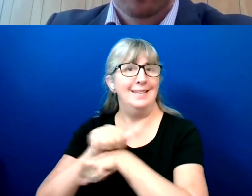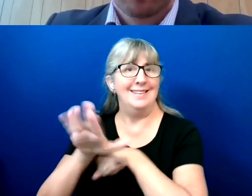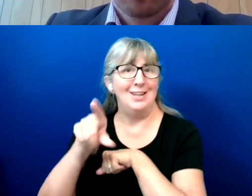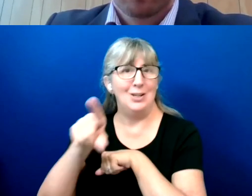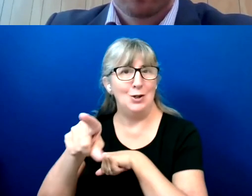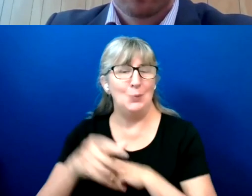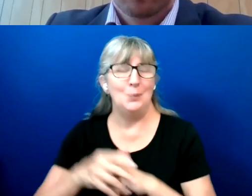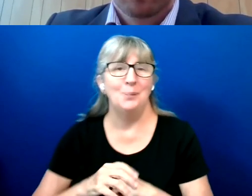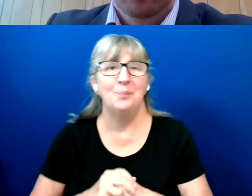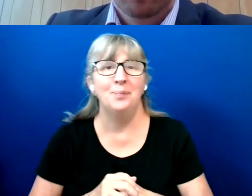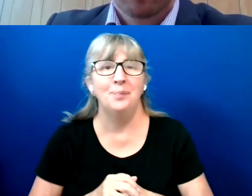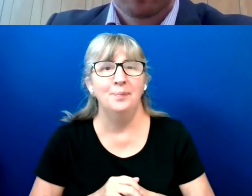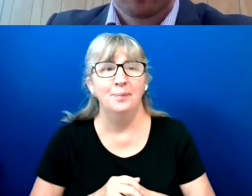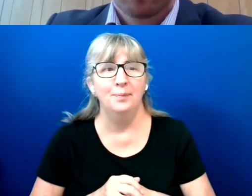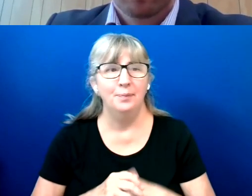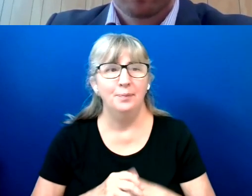Wonderful. Thank you.